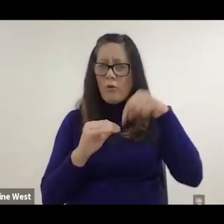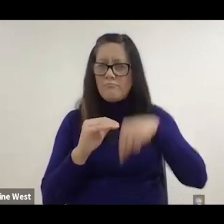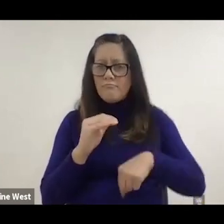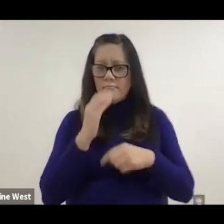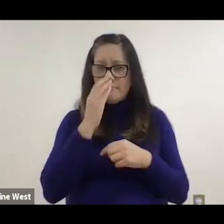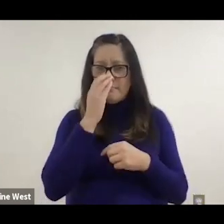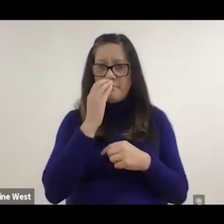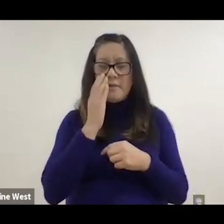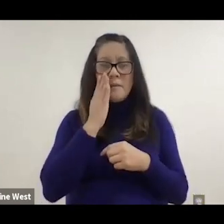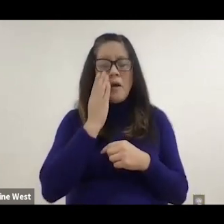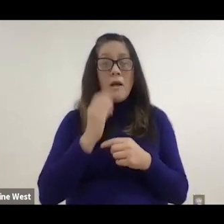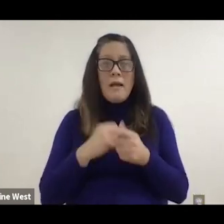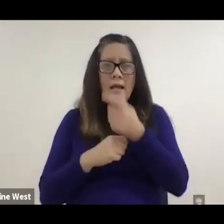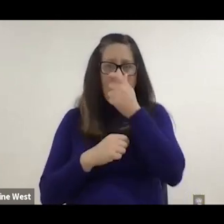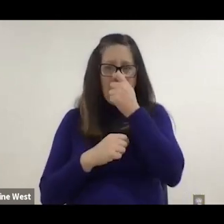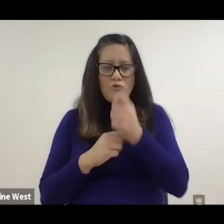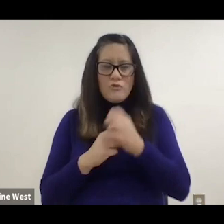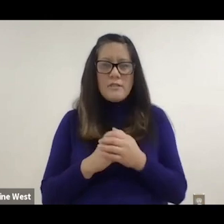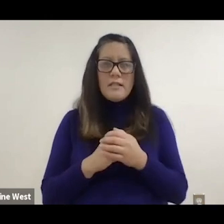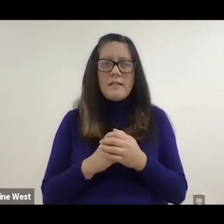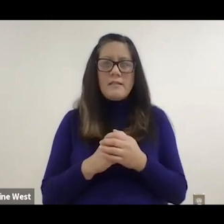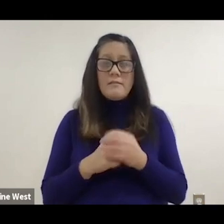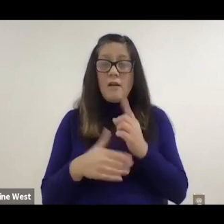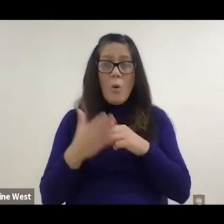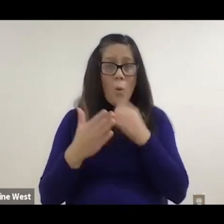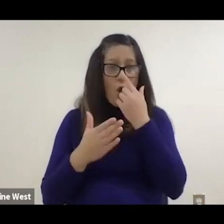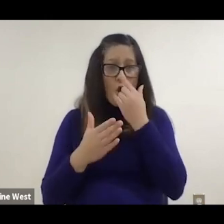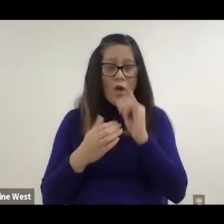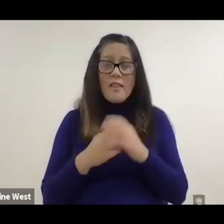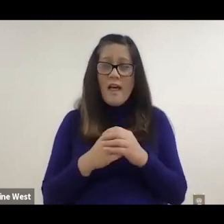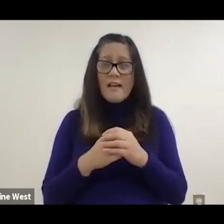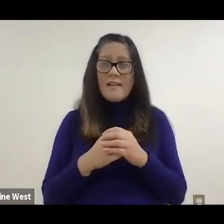What it does is basically put a scale that they're all connected under